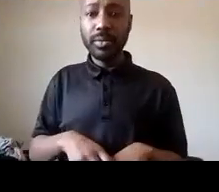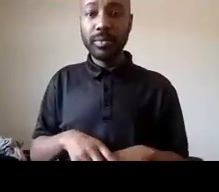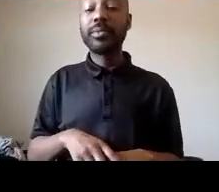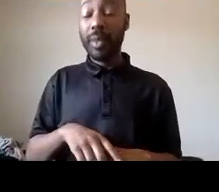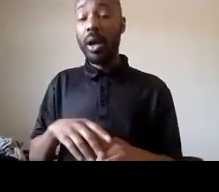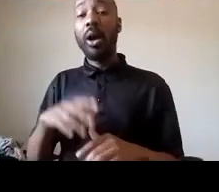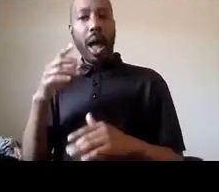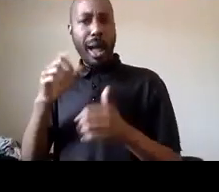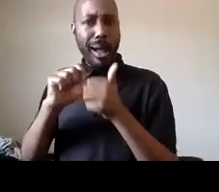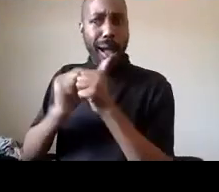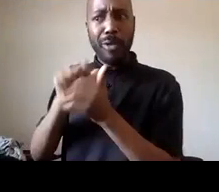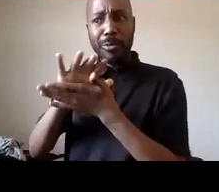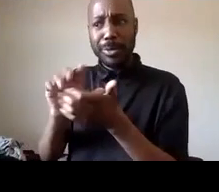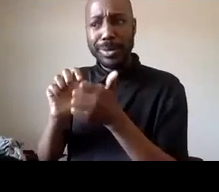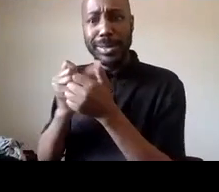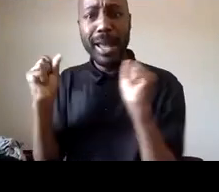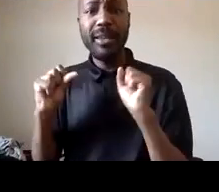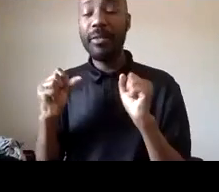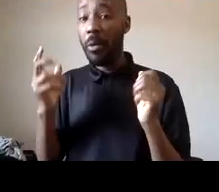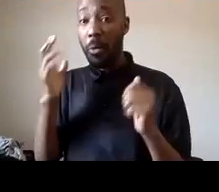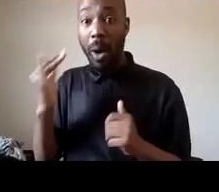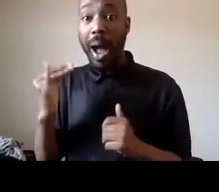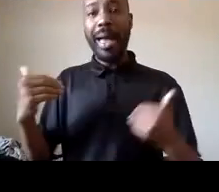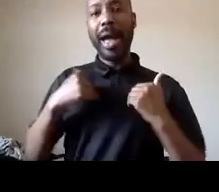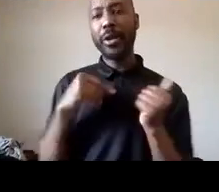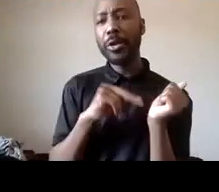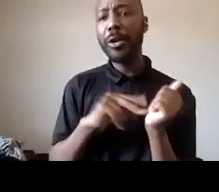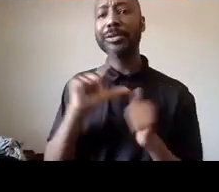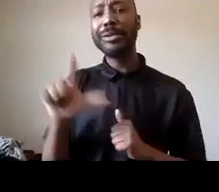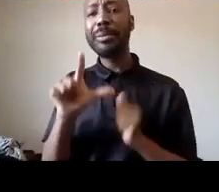schools we had librarians in schools we had counselors in schools and they